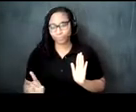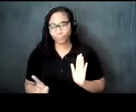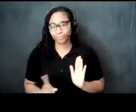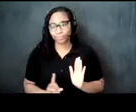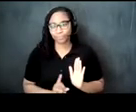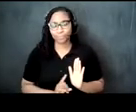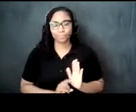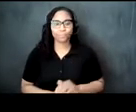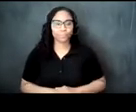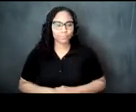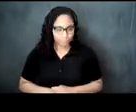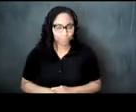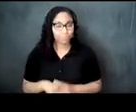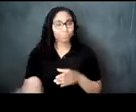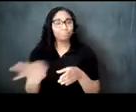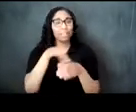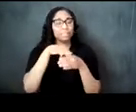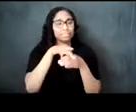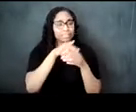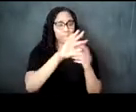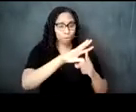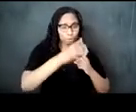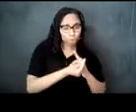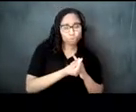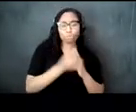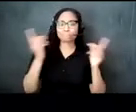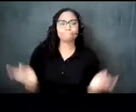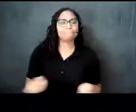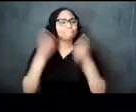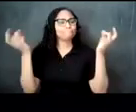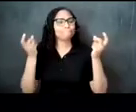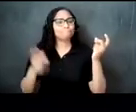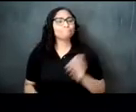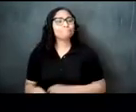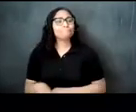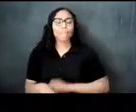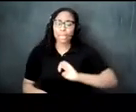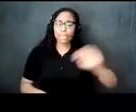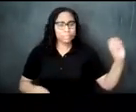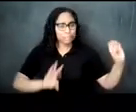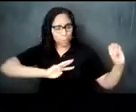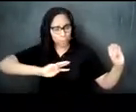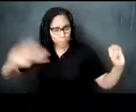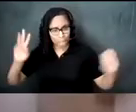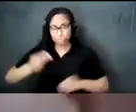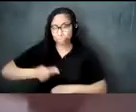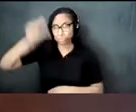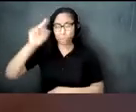tea culture and ceremony is significant in east west and north africa tea is always